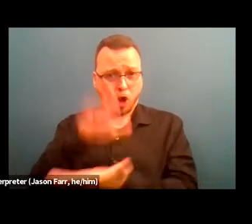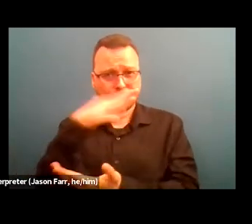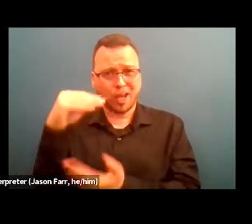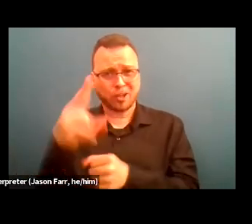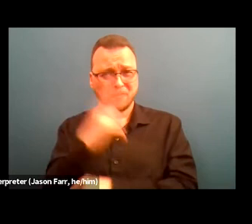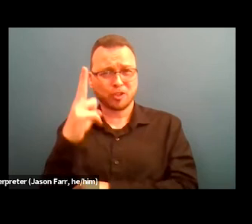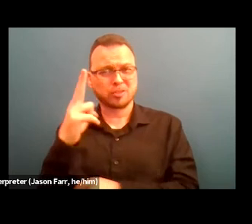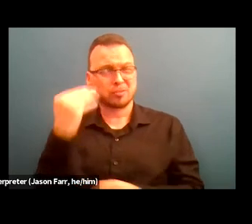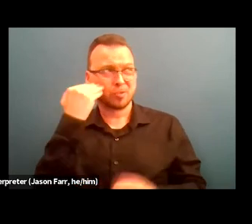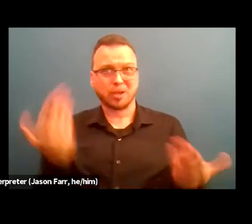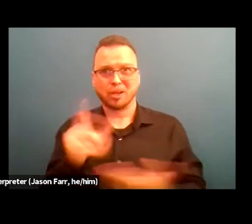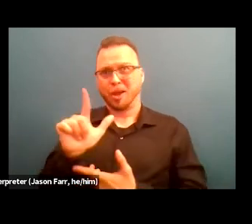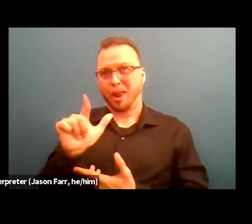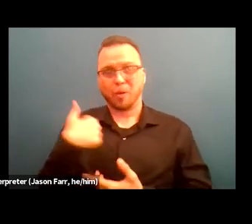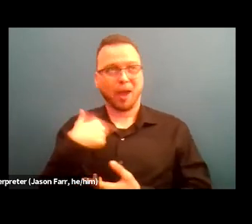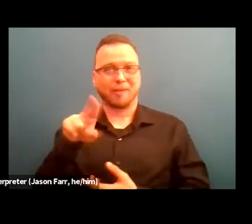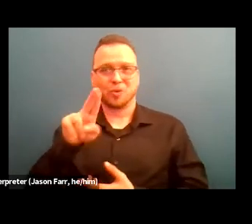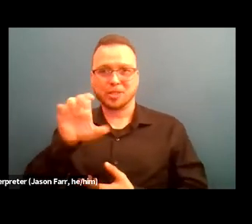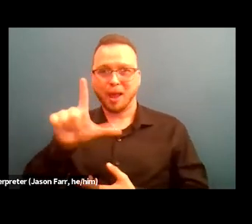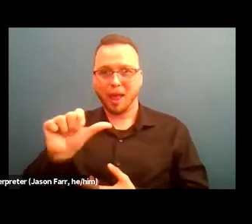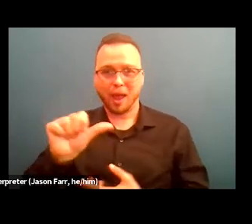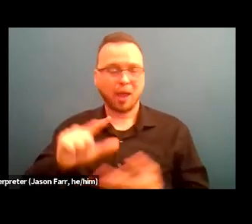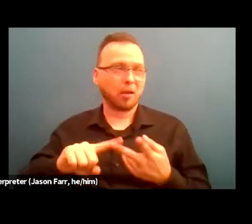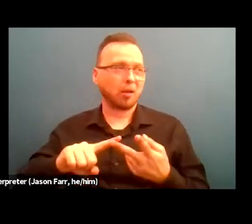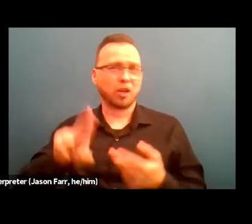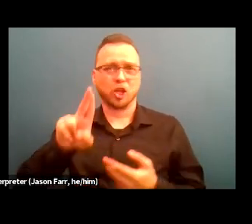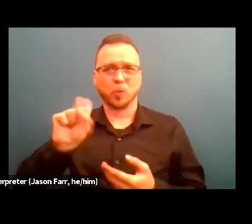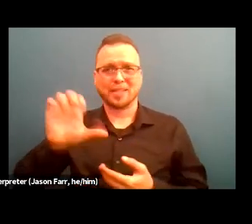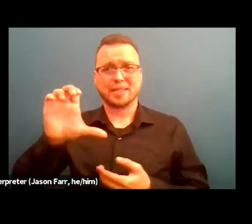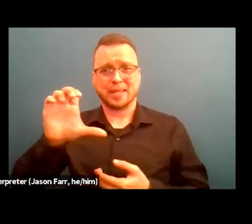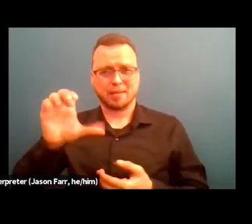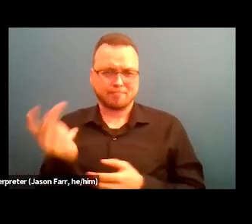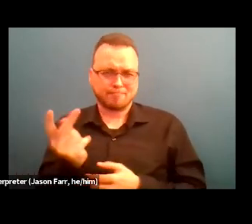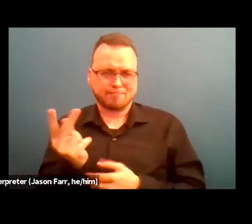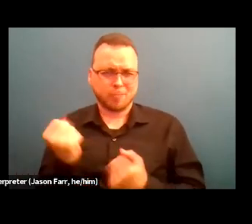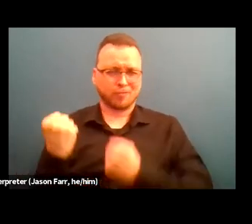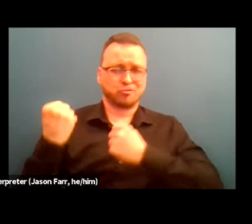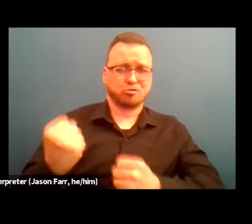So here in Los Angeles, UCLA and USC have strong social work programs.